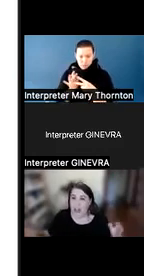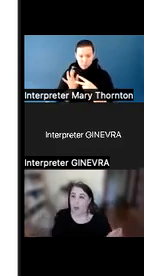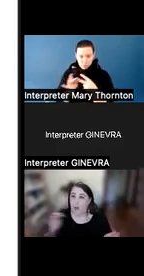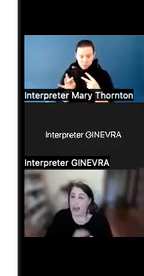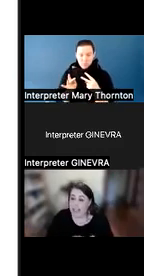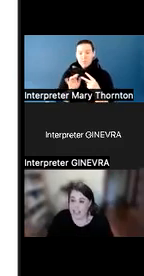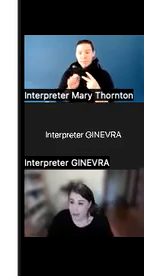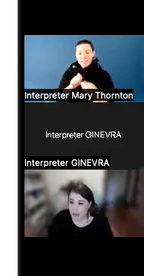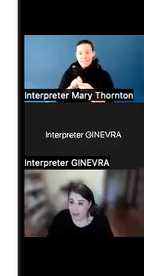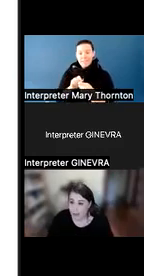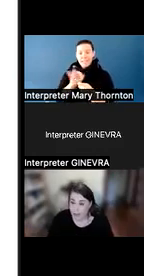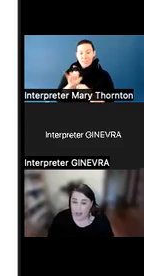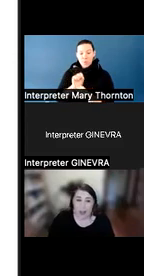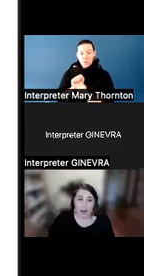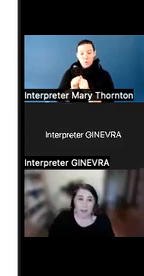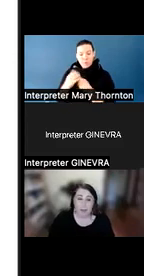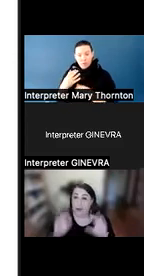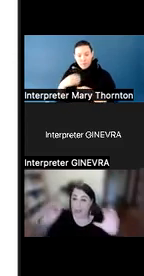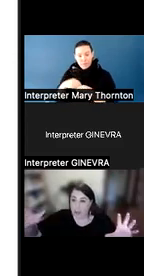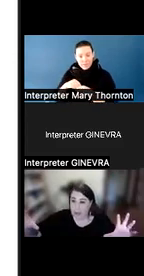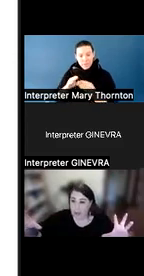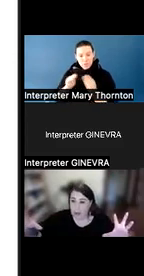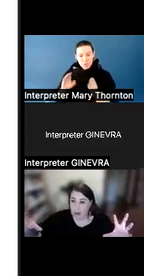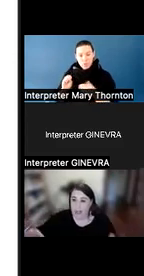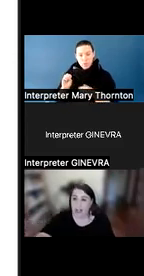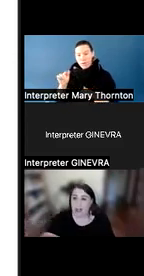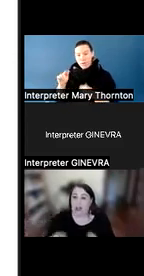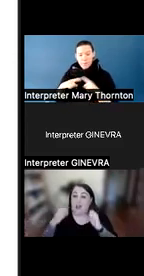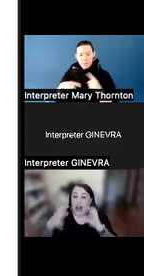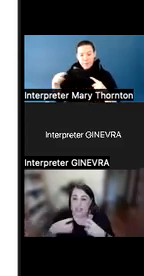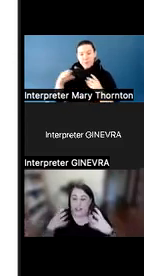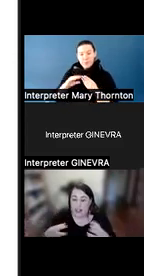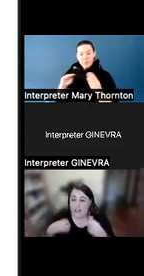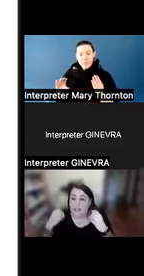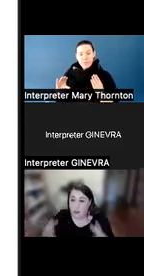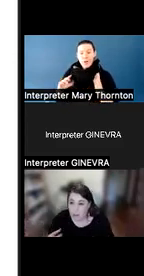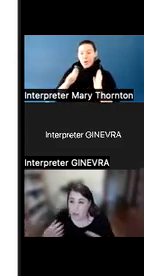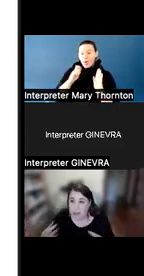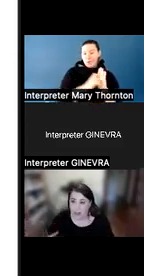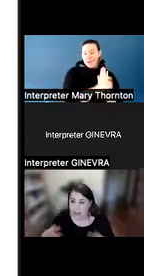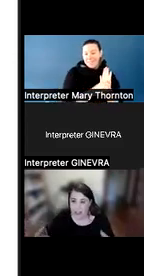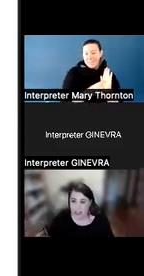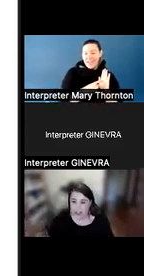write it down for them, put it up on the board. Lots and lots of verbal redirection